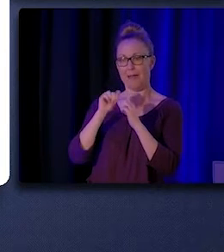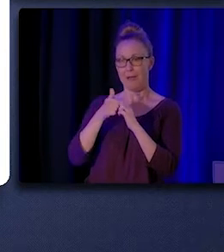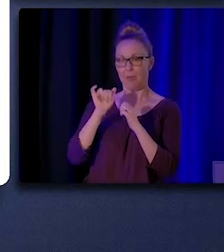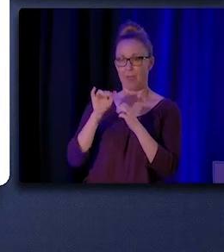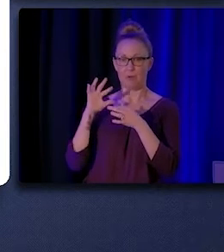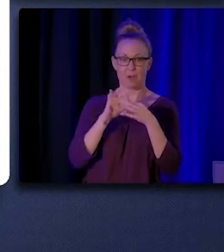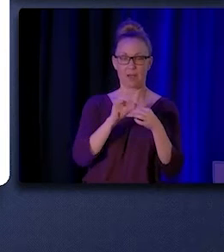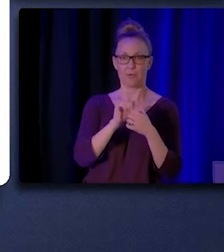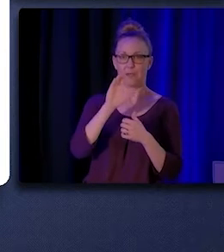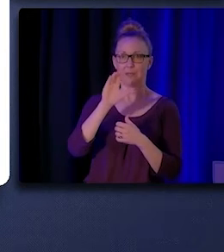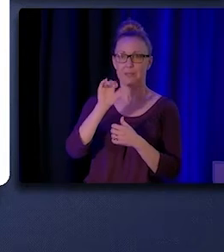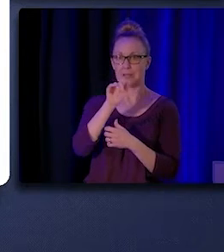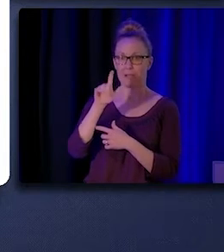such as enhanced care management.